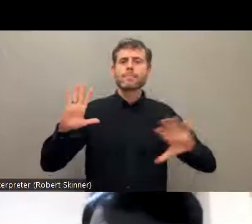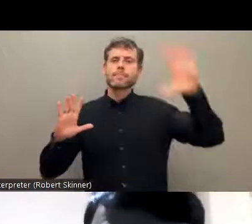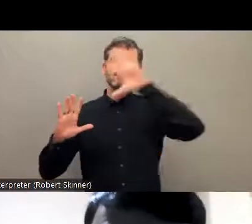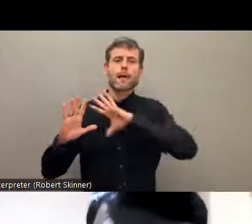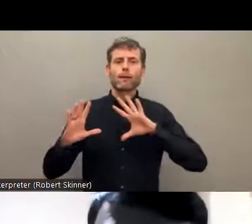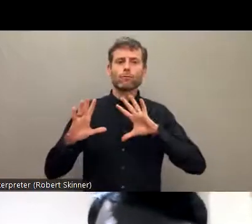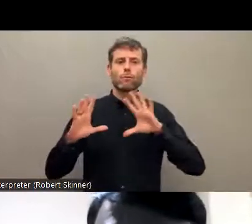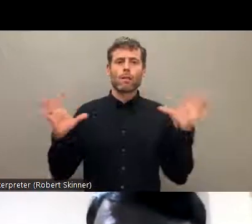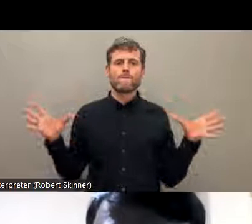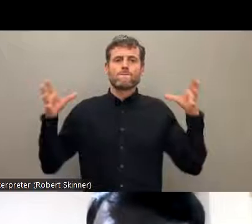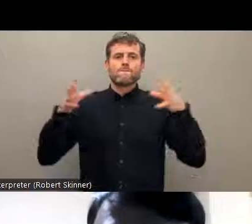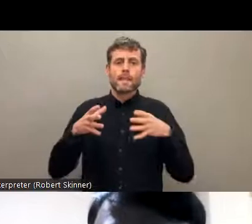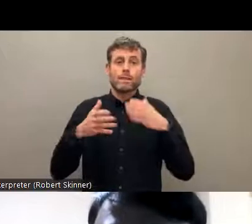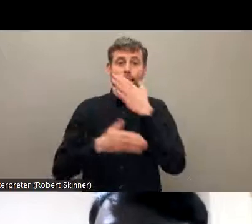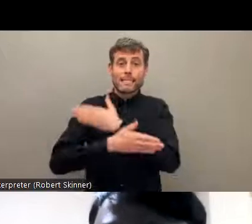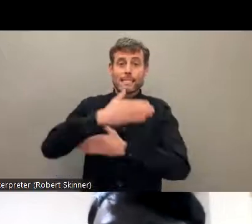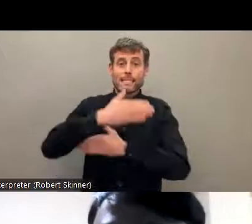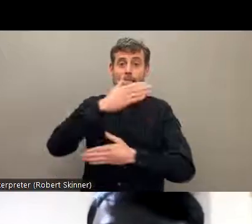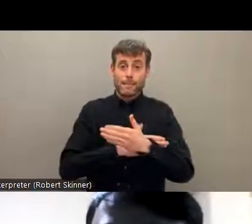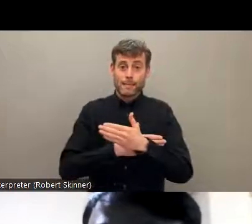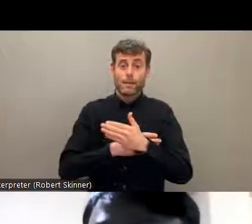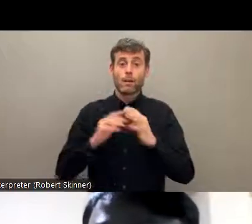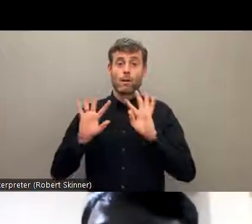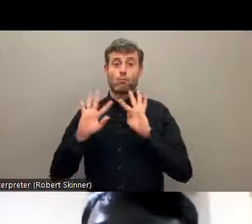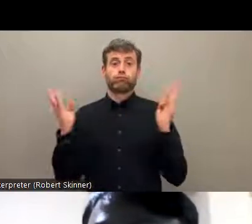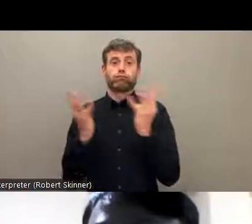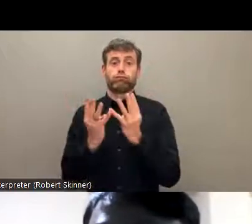federation of the disability in Nepal and there are also a